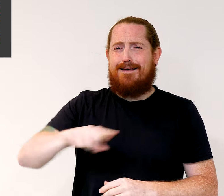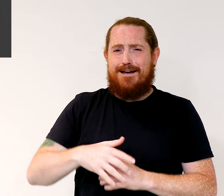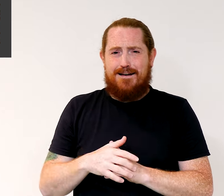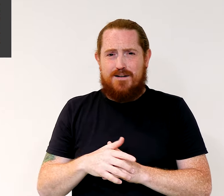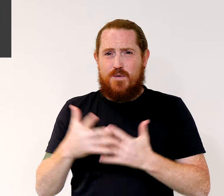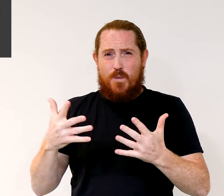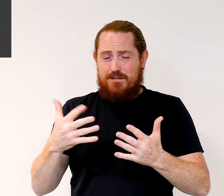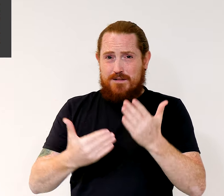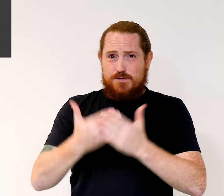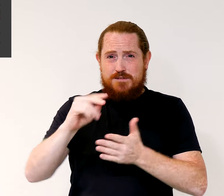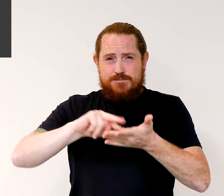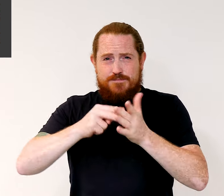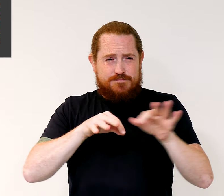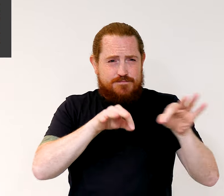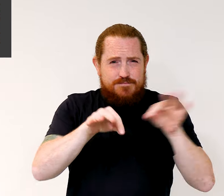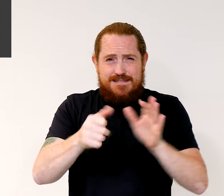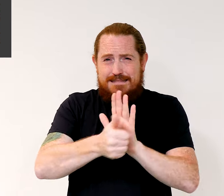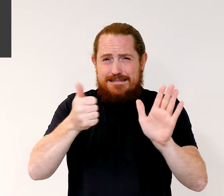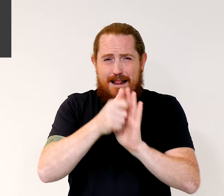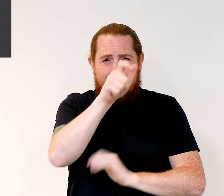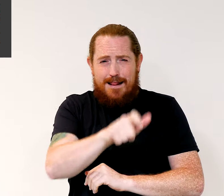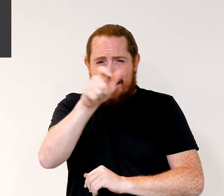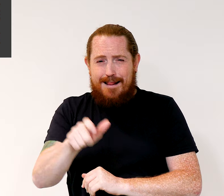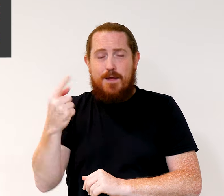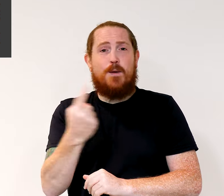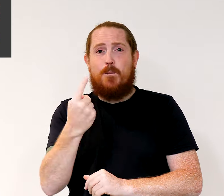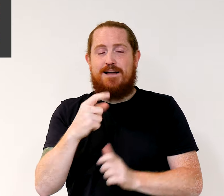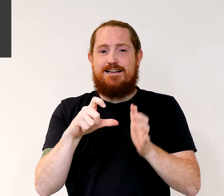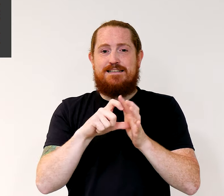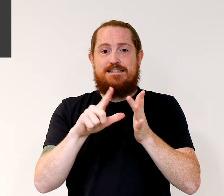as they embrace the choreographic talents